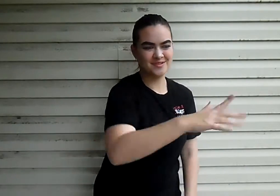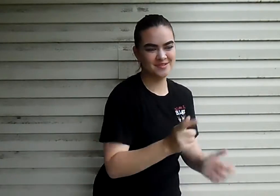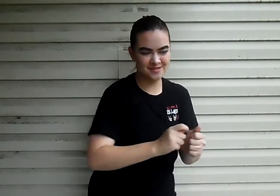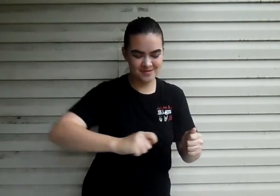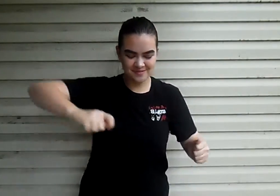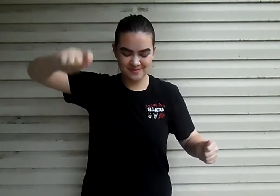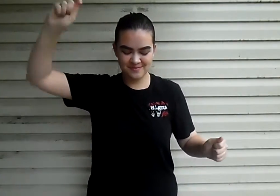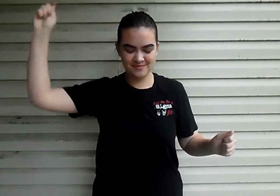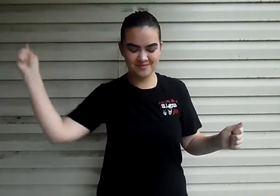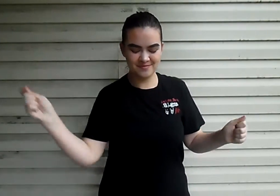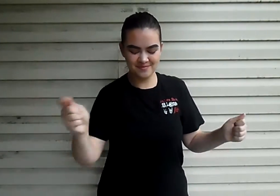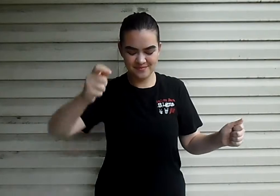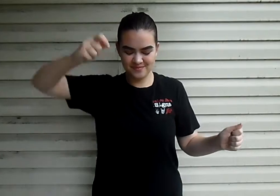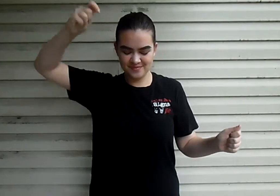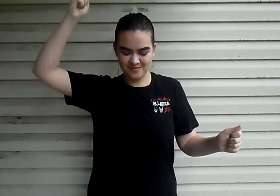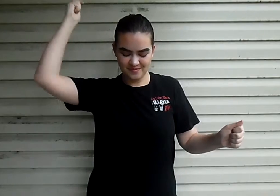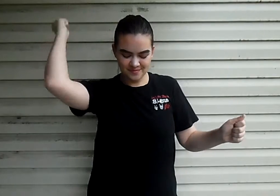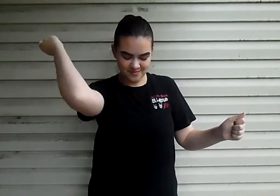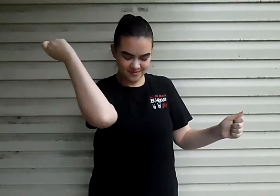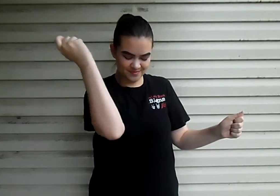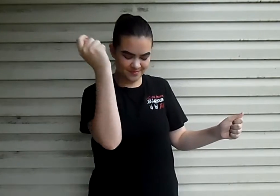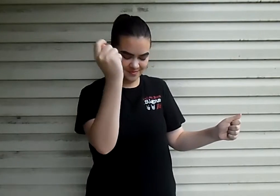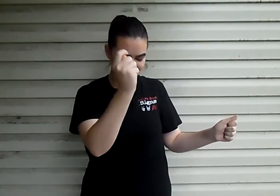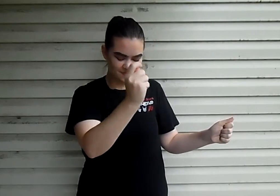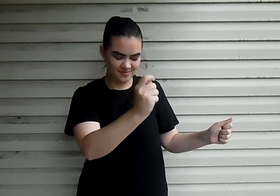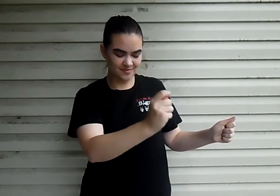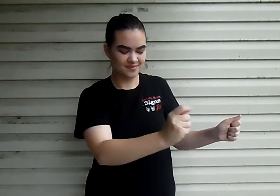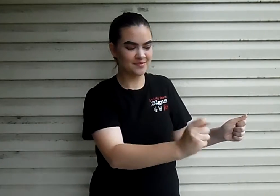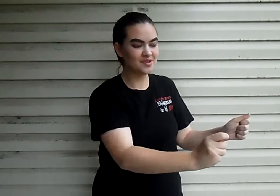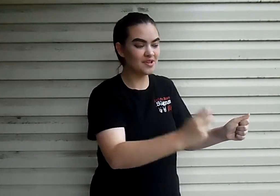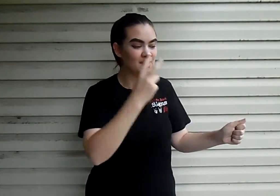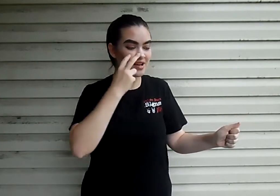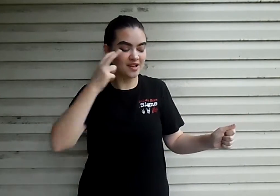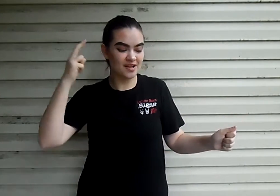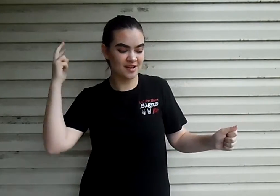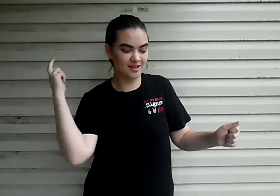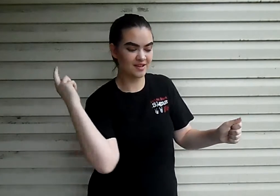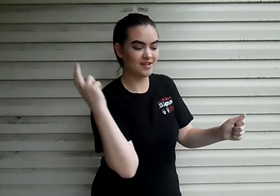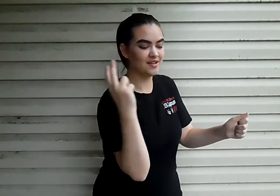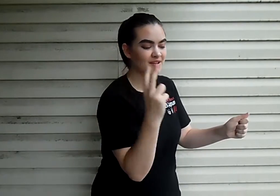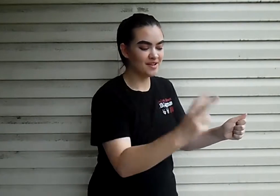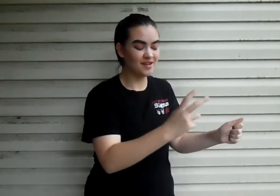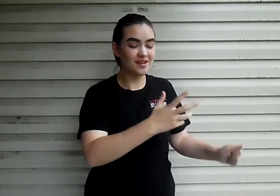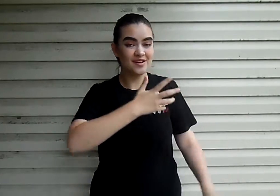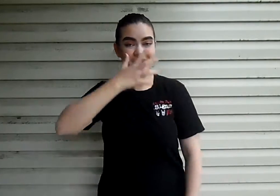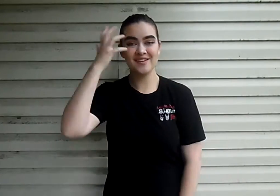Down and to the left (Here's a map and the pen, the place you pointed at)